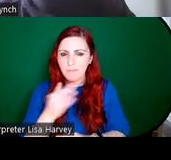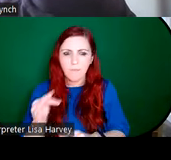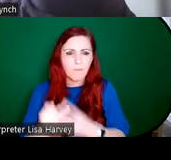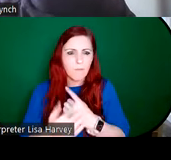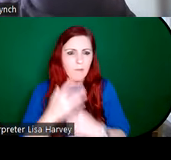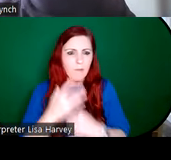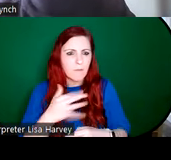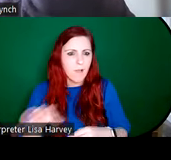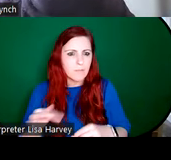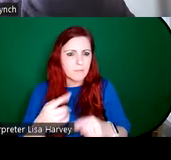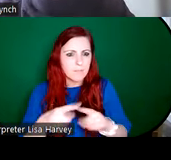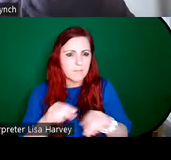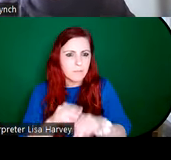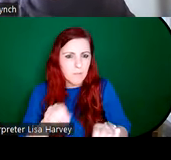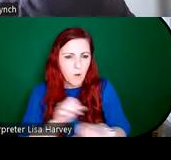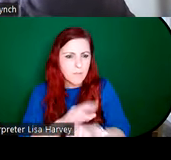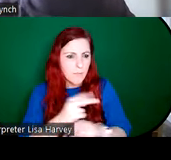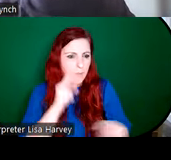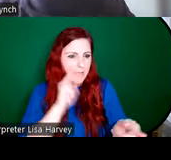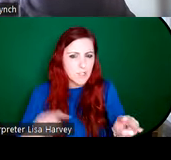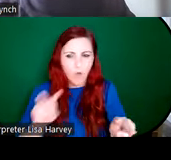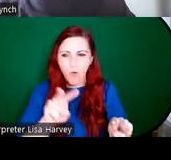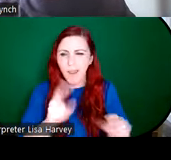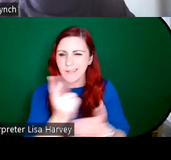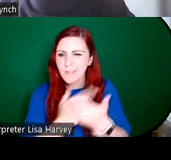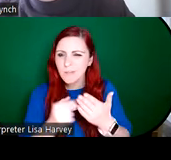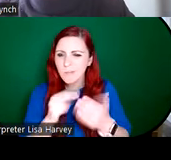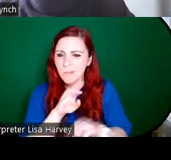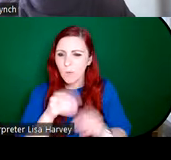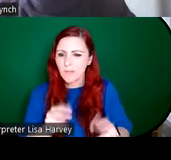people that he observed around Dublin. The title in Italian means "it's